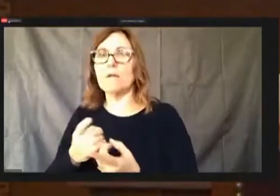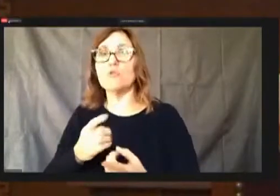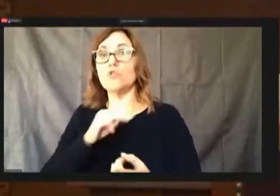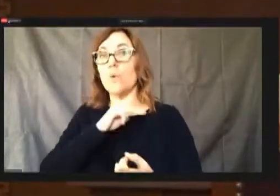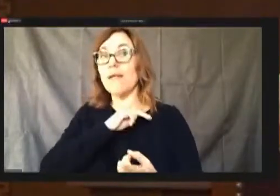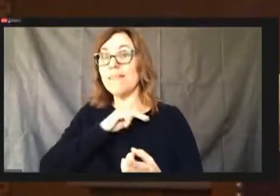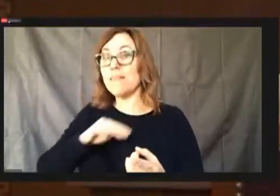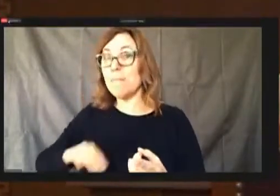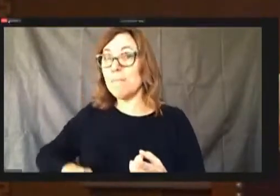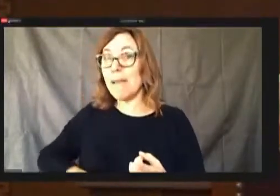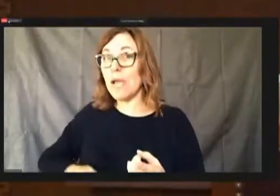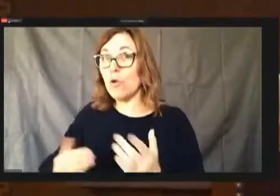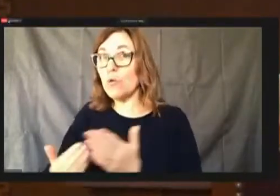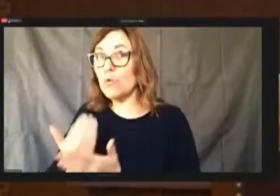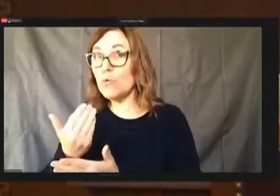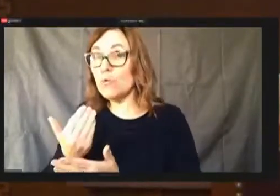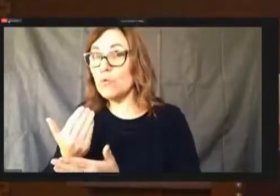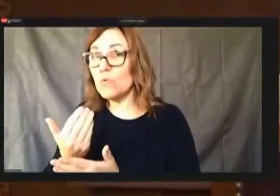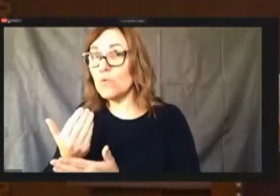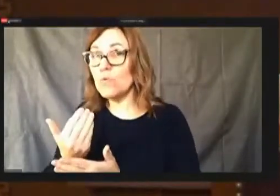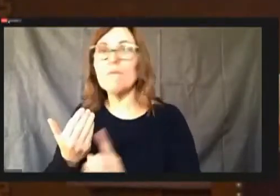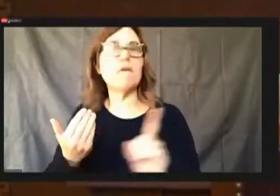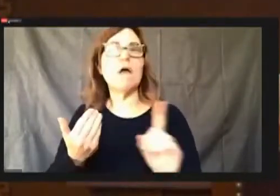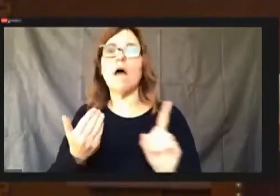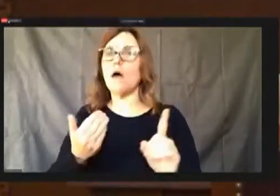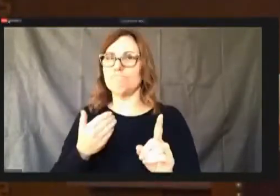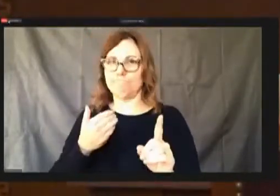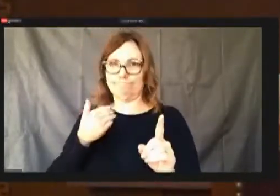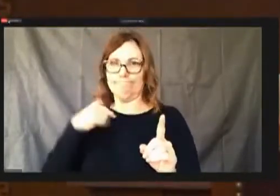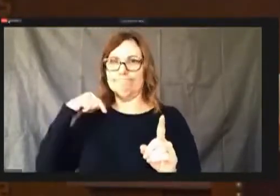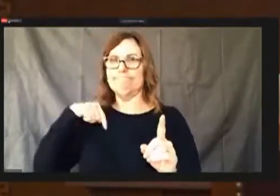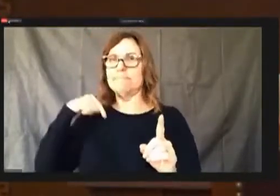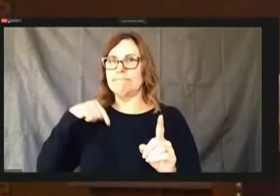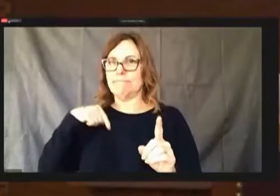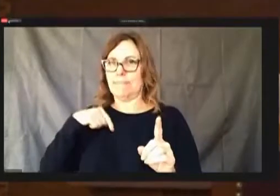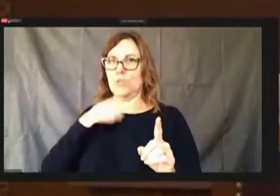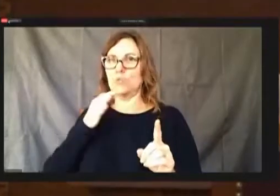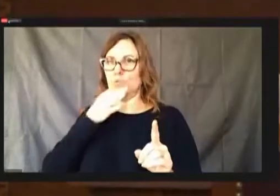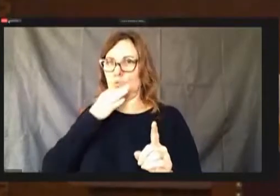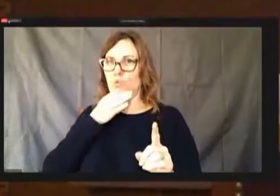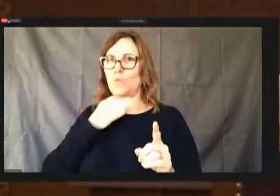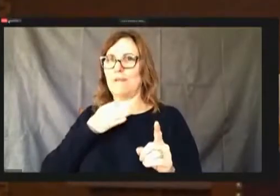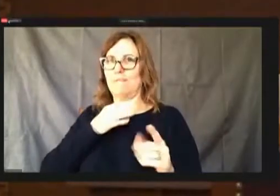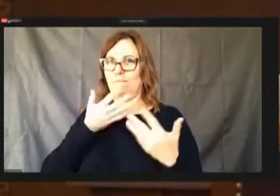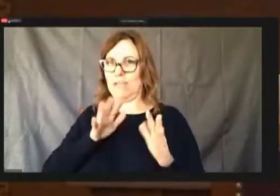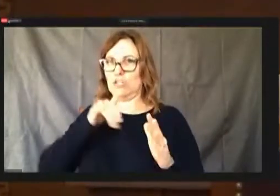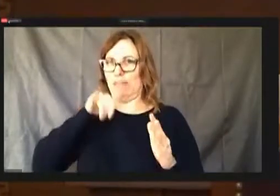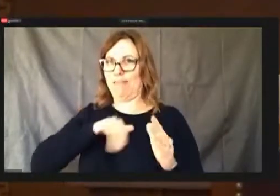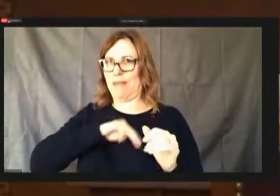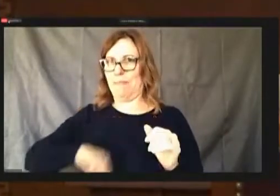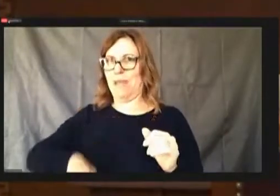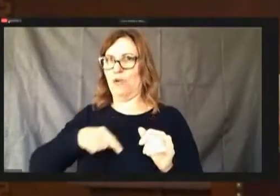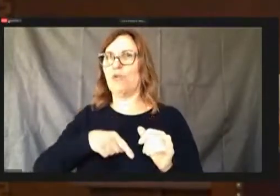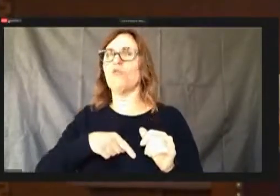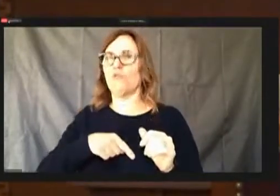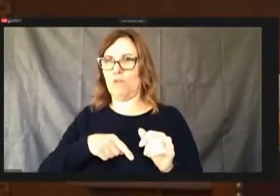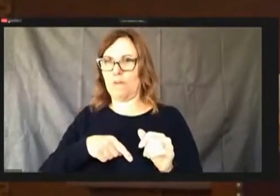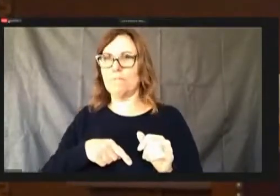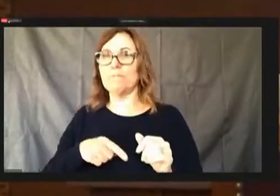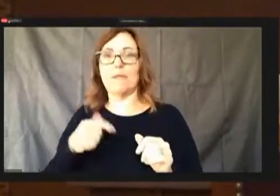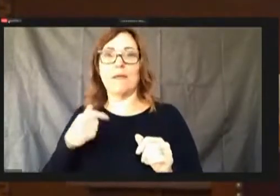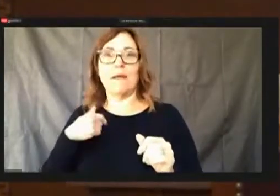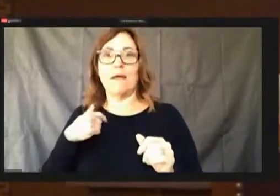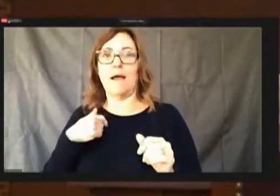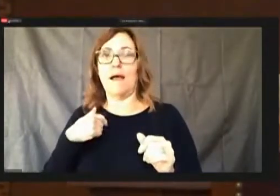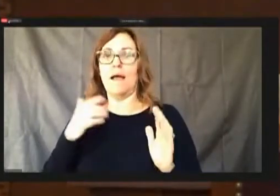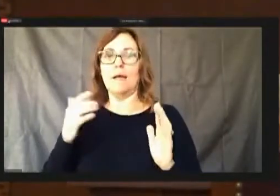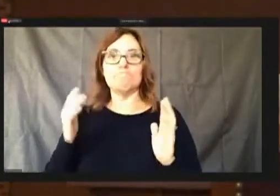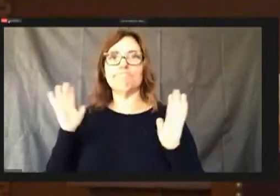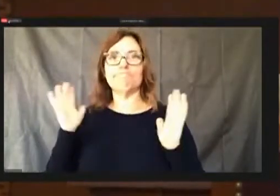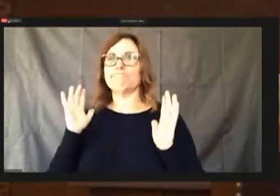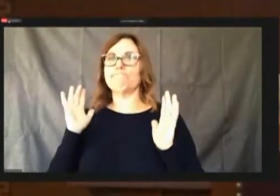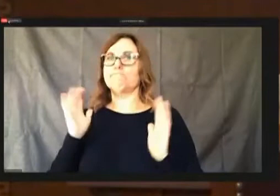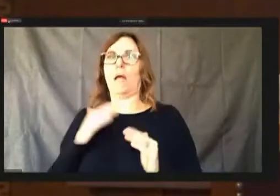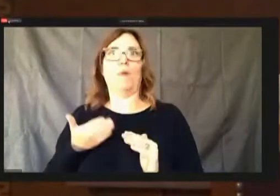Remember that was on our table last week.